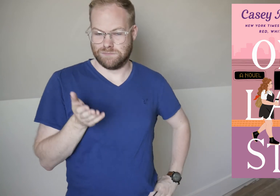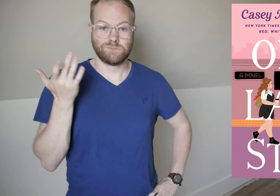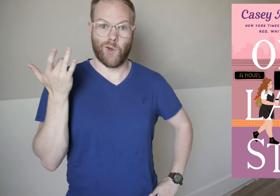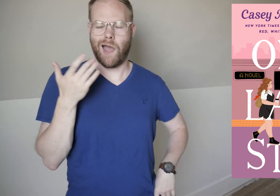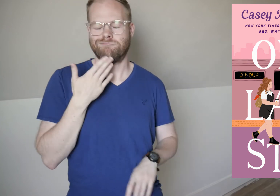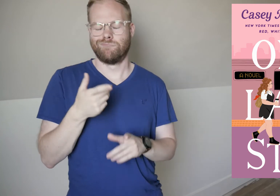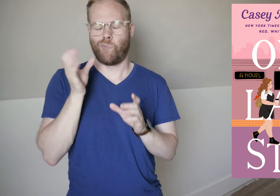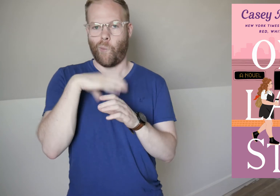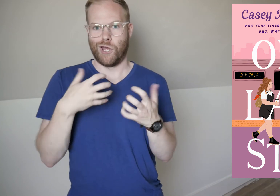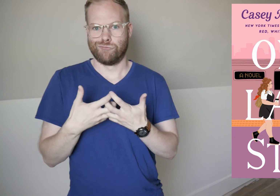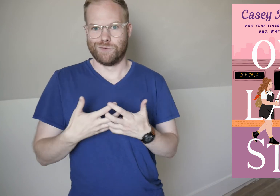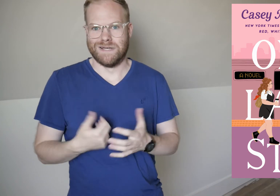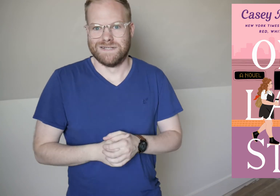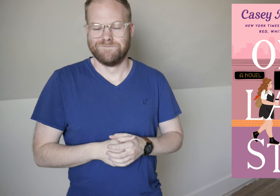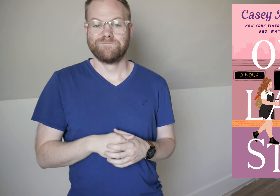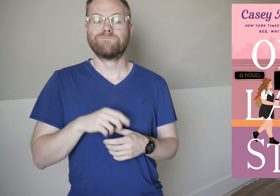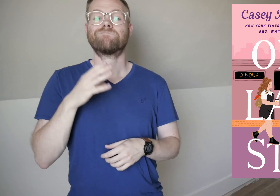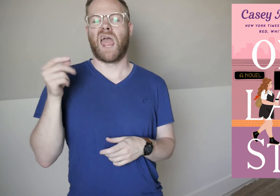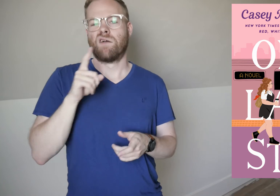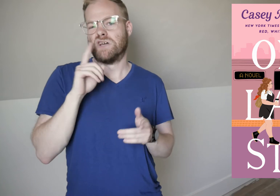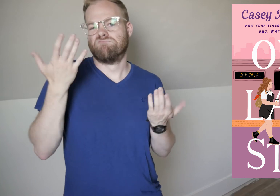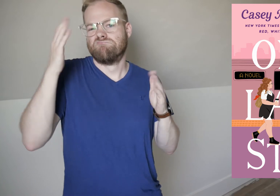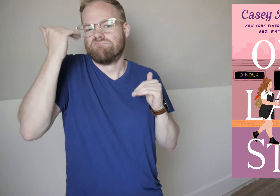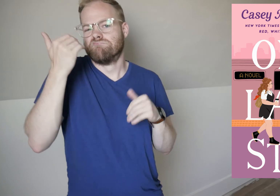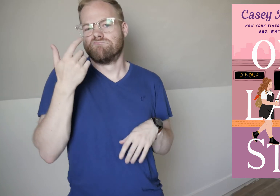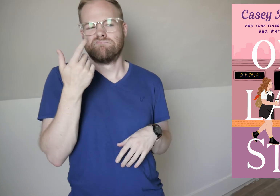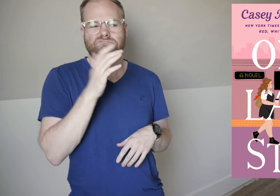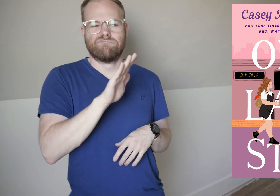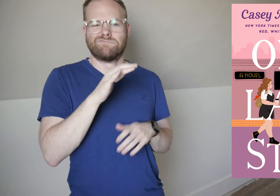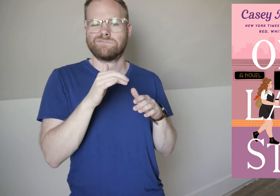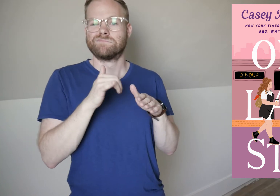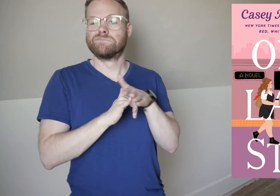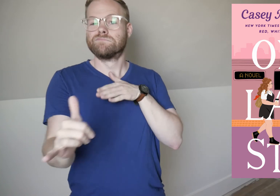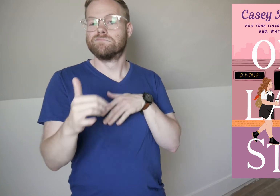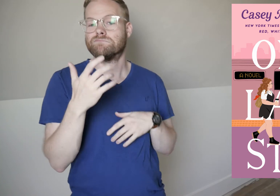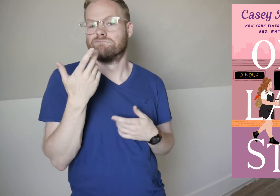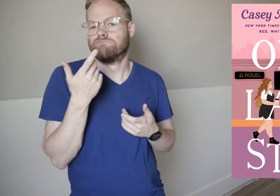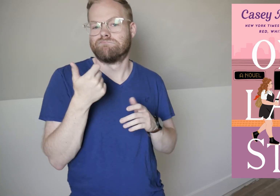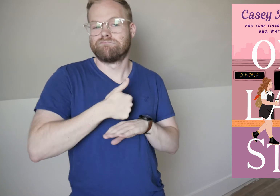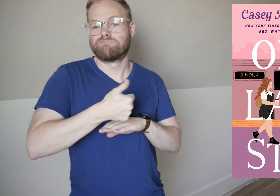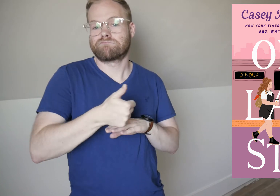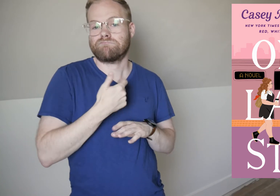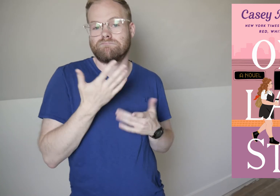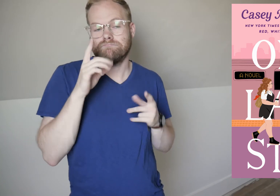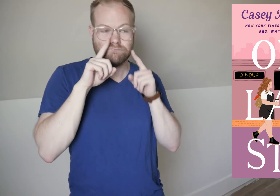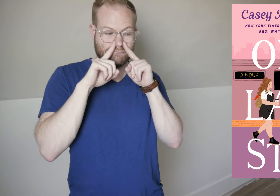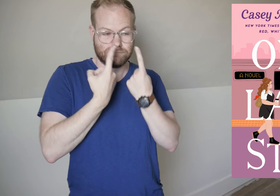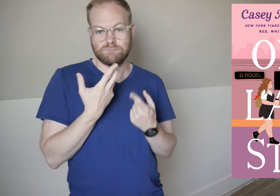thanks to her weird roommates. And she doesn’t expect her subway commute to be anything but boredom,